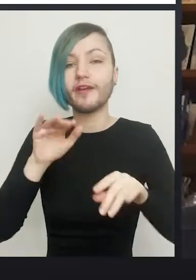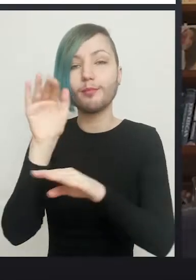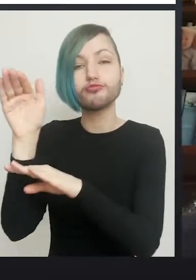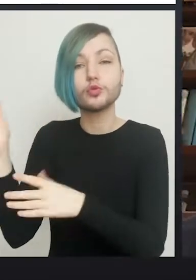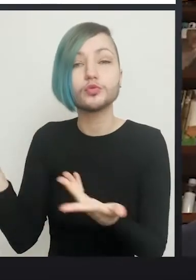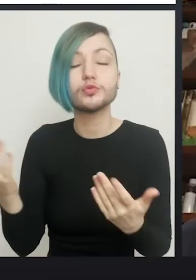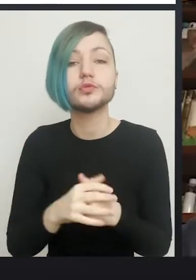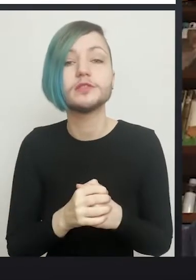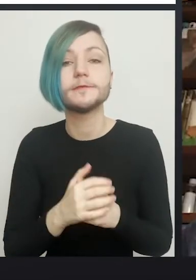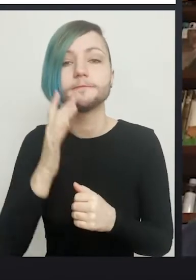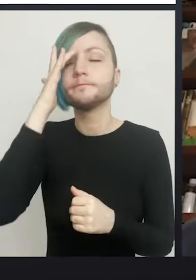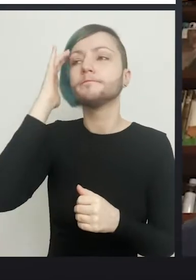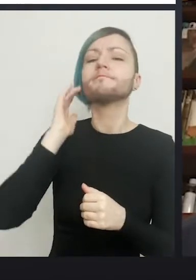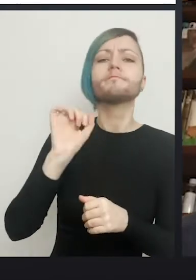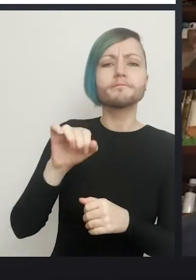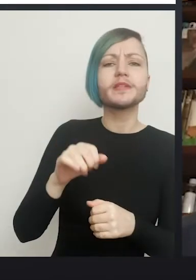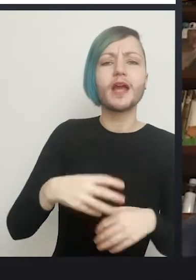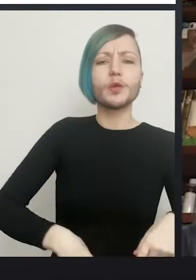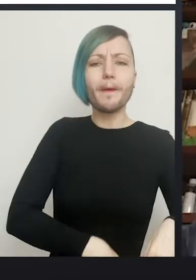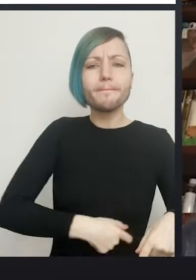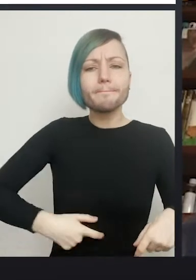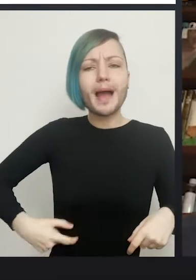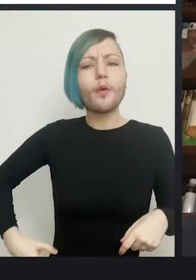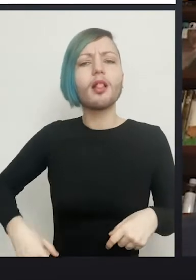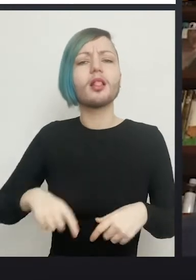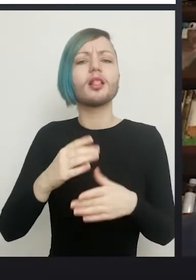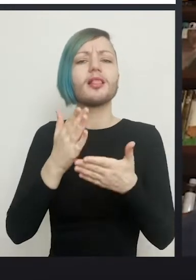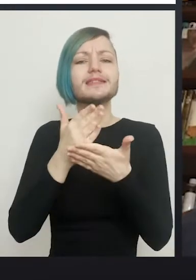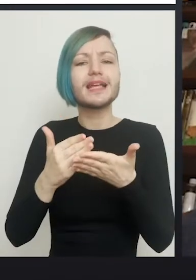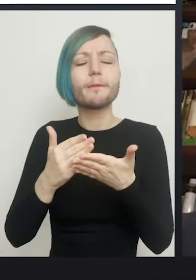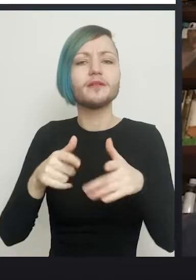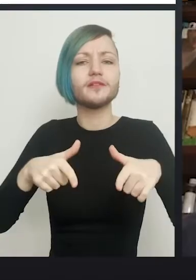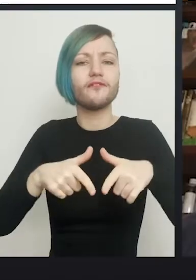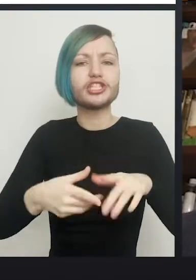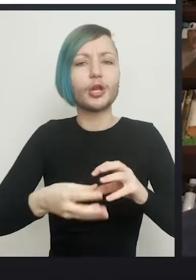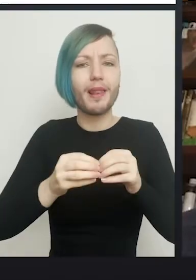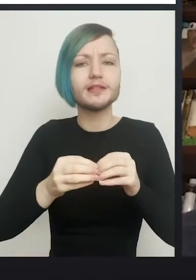I think bowel segment vaginoplasty does have a place, but it is second choice.